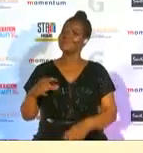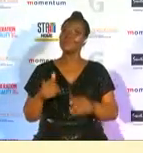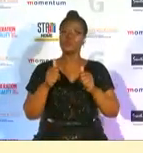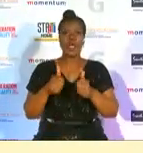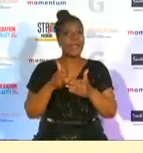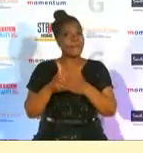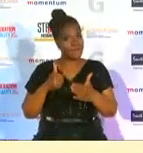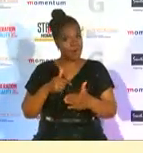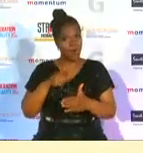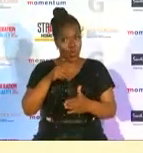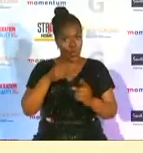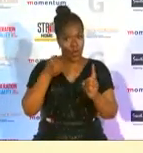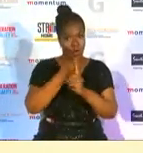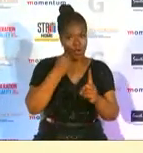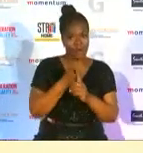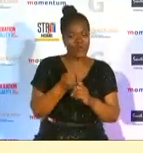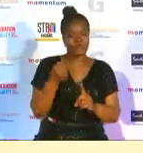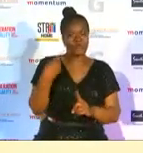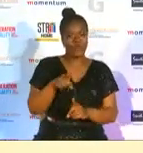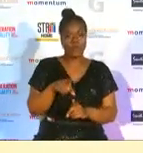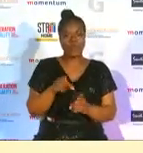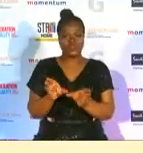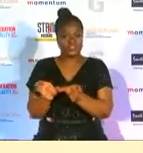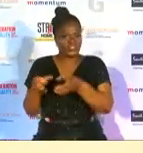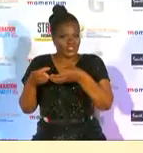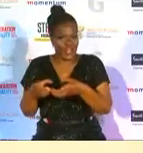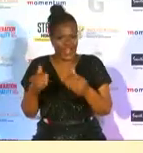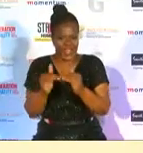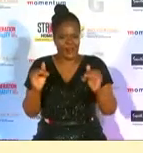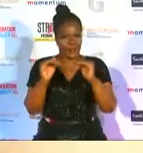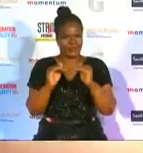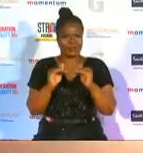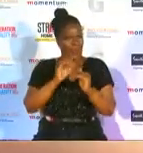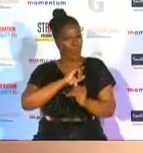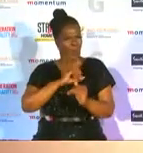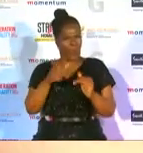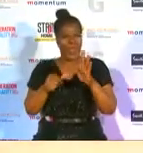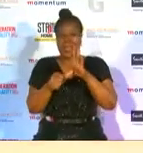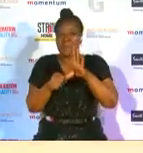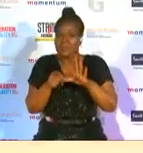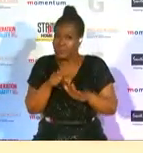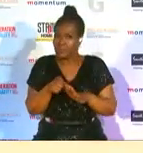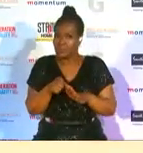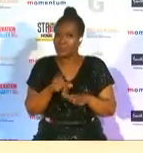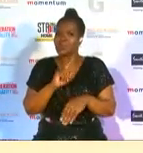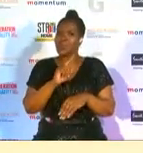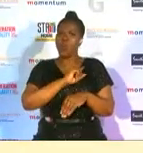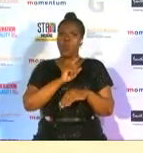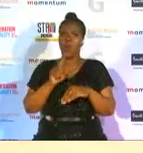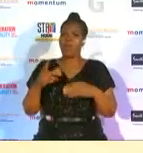advocate for the importance of generational equality why is that important to you and how does that also tie in with women